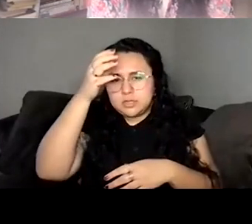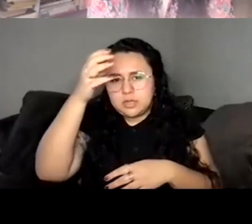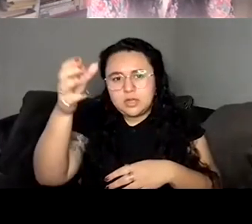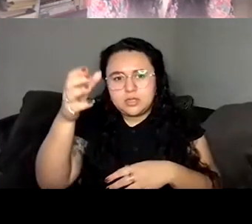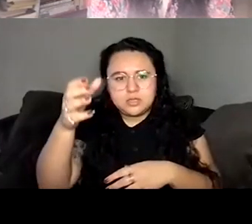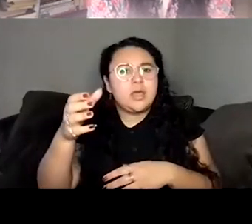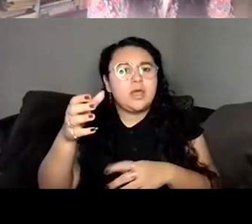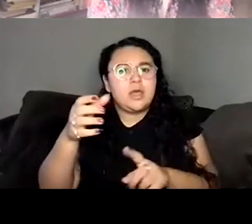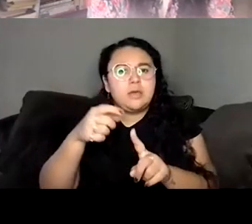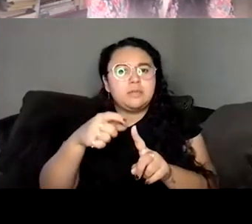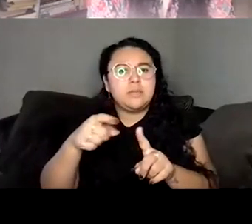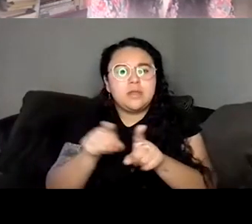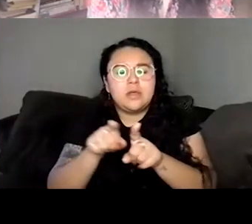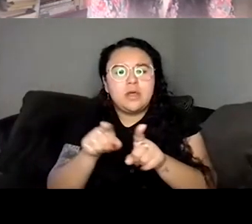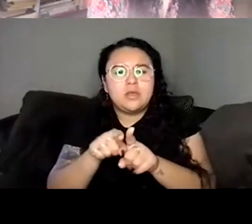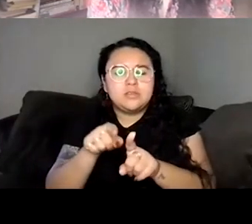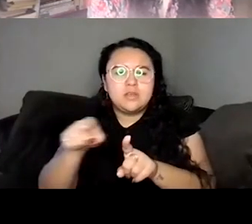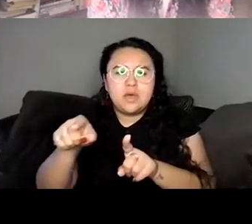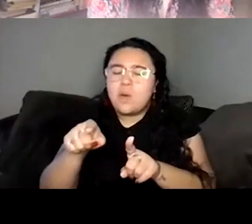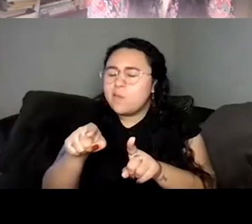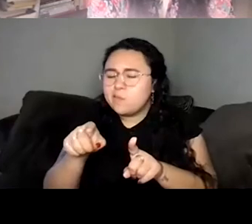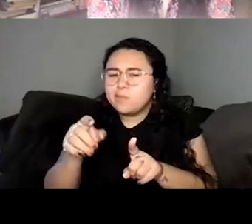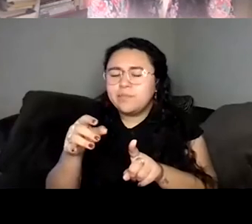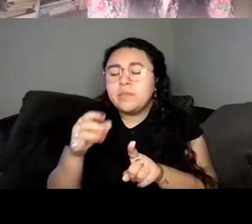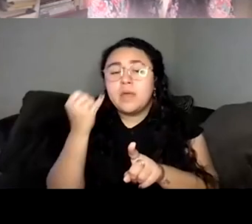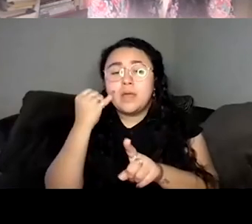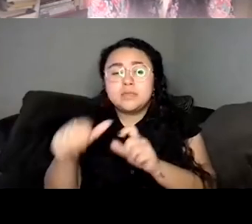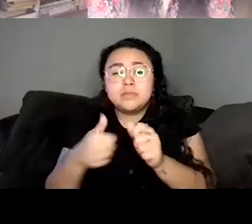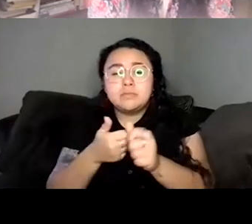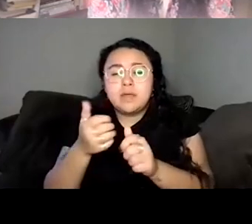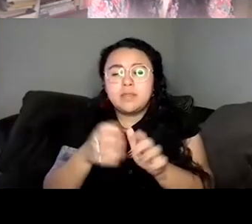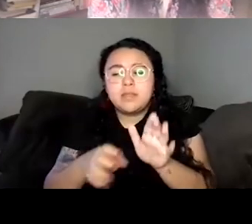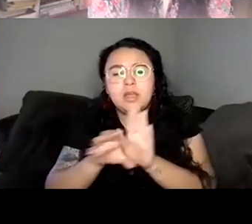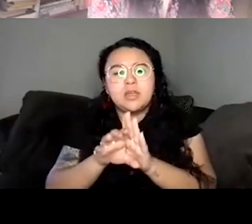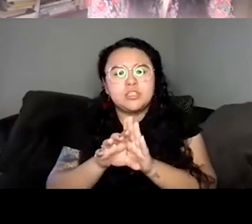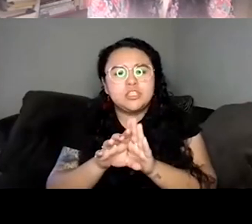that the interiority was always how it was now which you know, a lot of people point